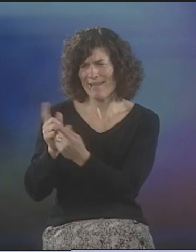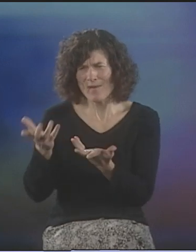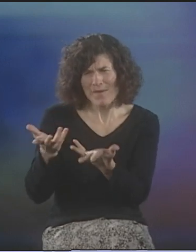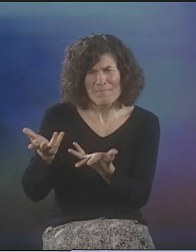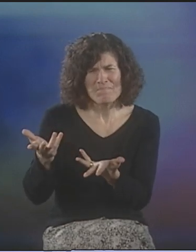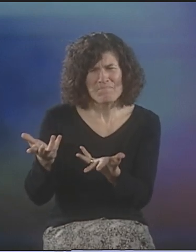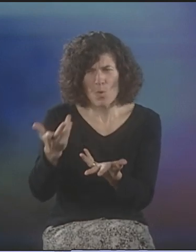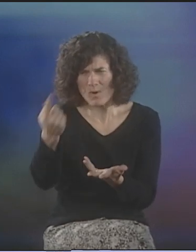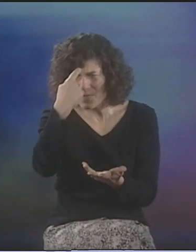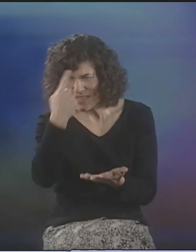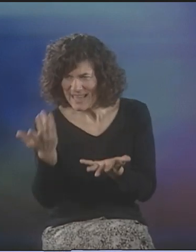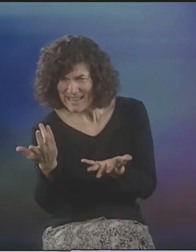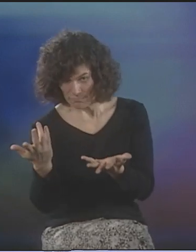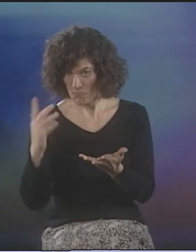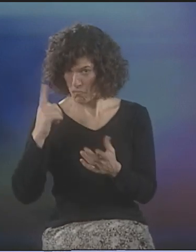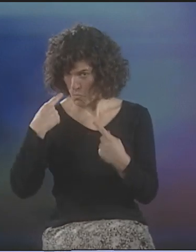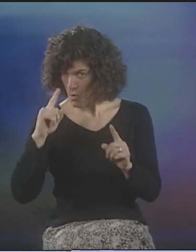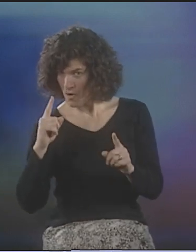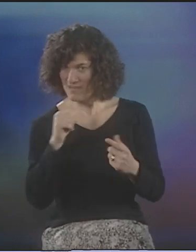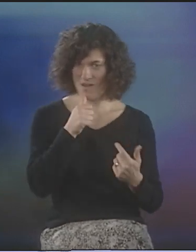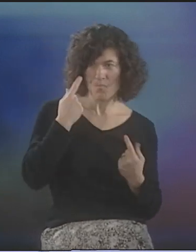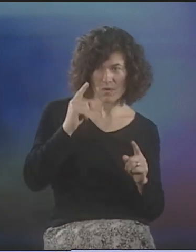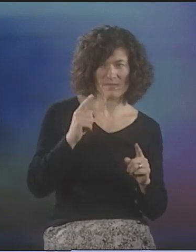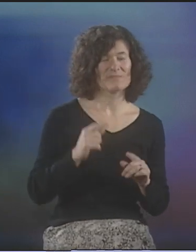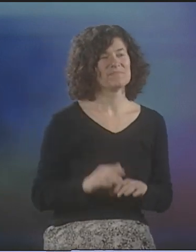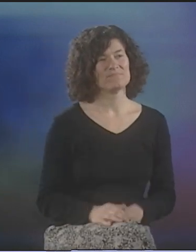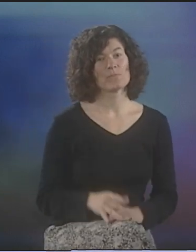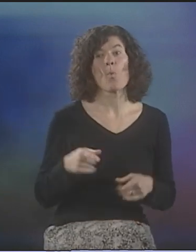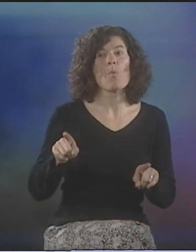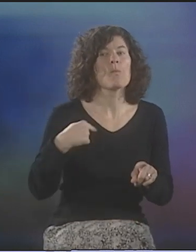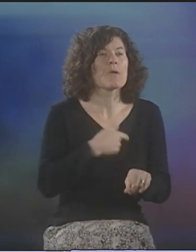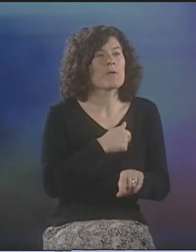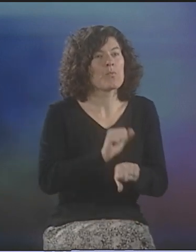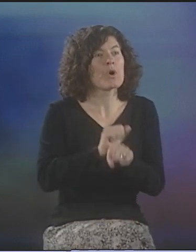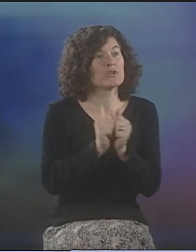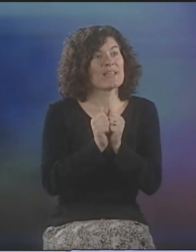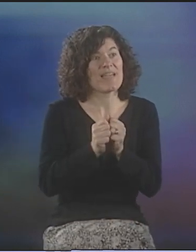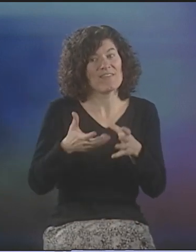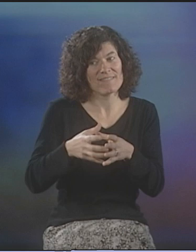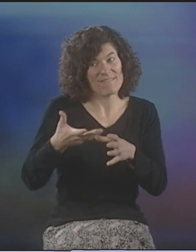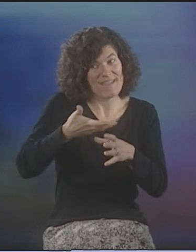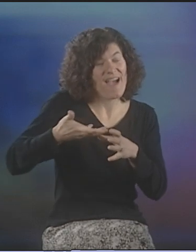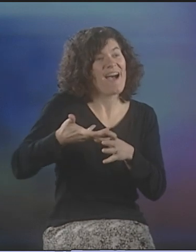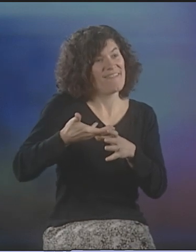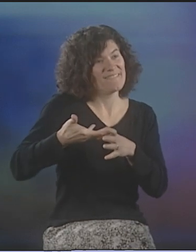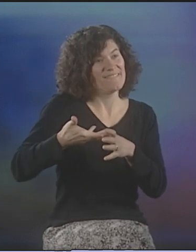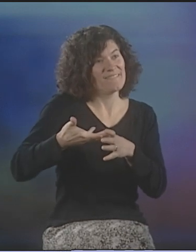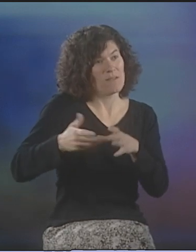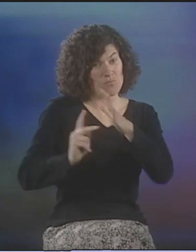SO, I USED QUITE OFTEN DEBBIE AND PETER TO ASK ABOUT THEIR OPINION OF WHAT I WAS DOING. DID IT WORK? DID IT NOT WORK?